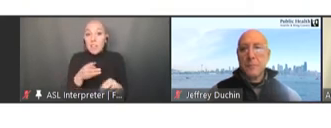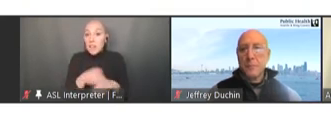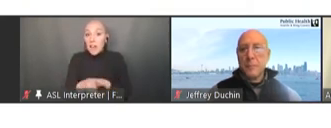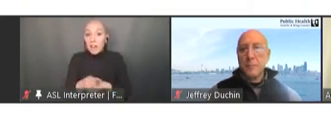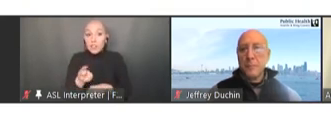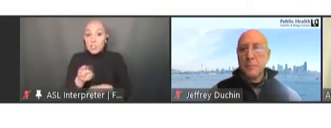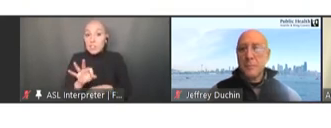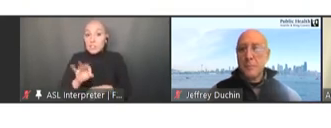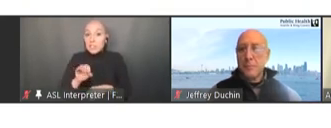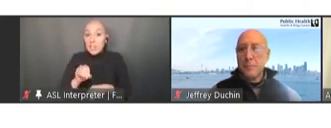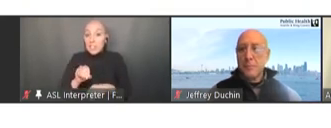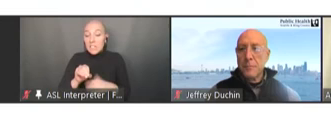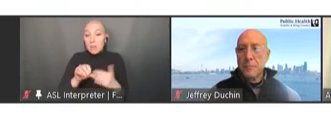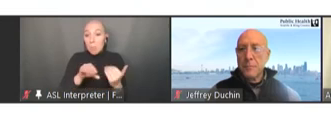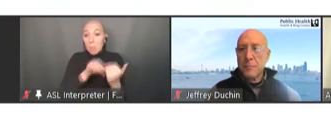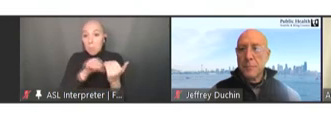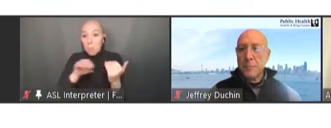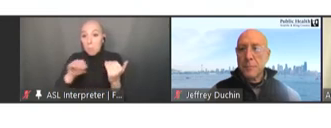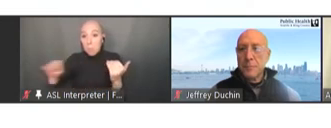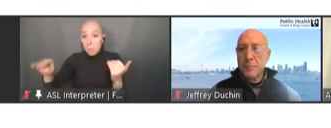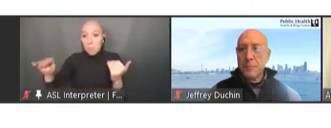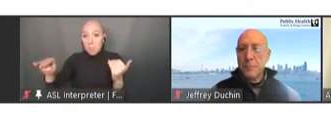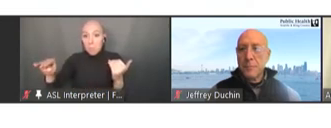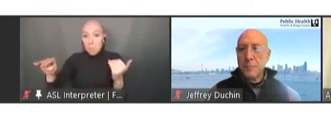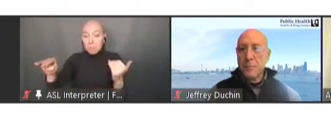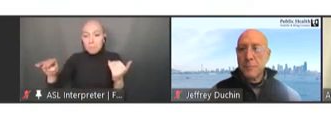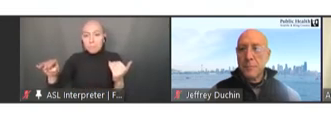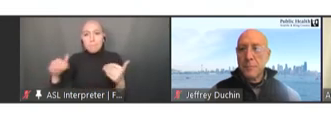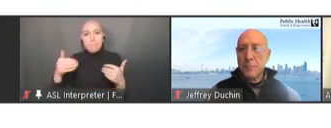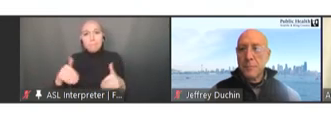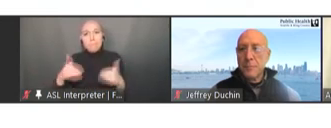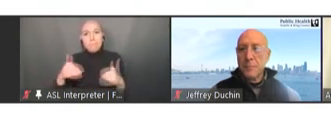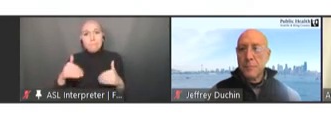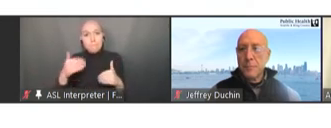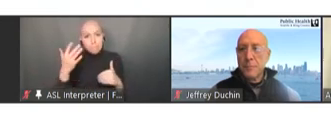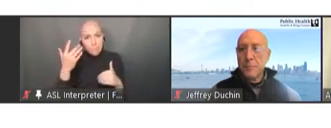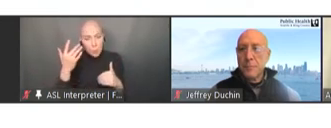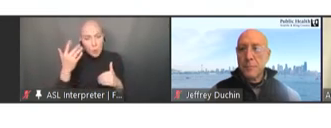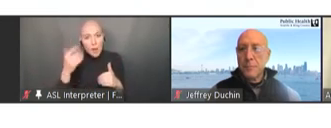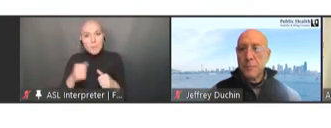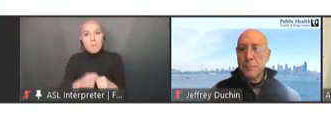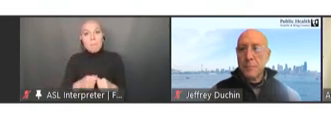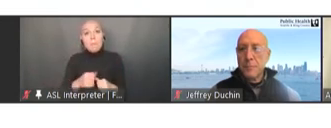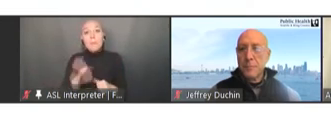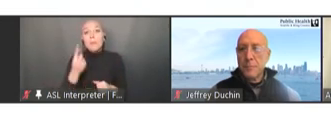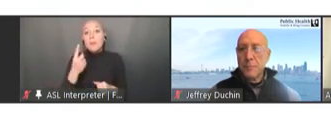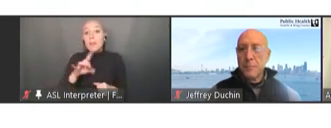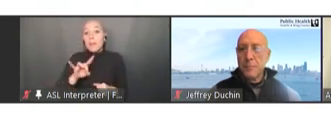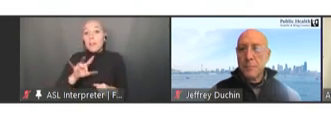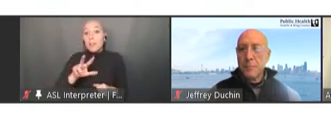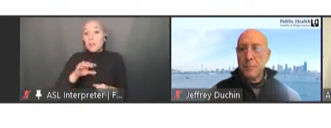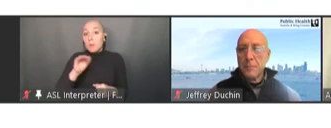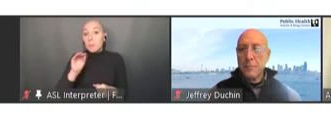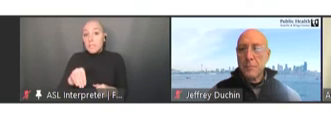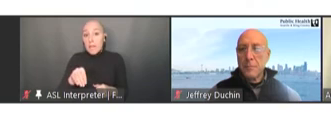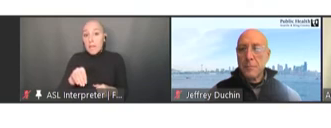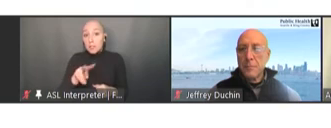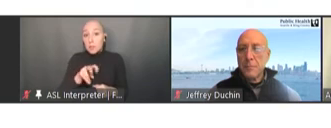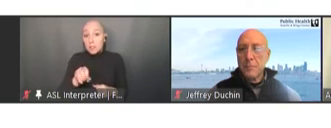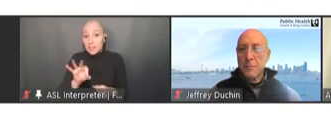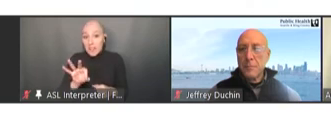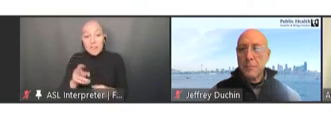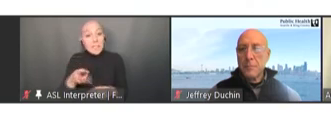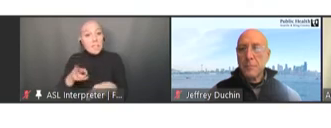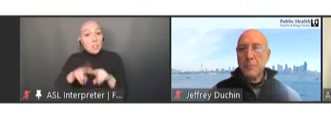thing here is that the coverage was 83 percent in 2009, then increased to 86 percent in 2019,